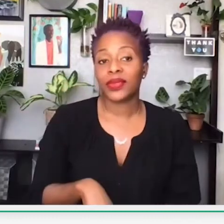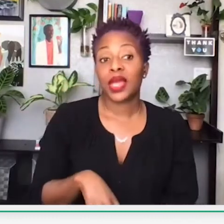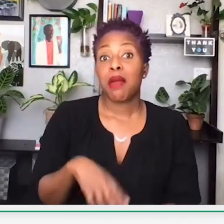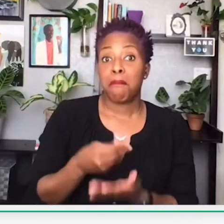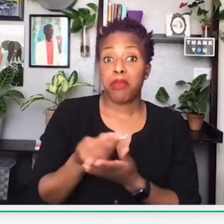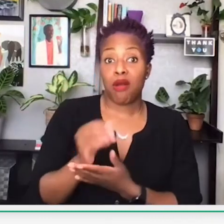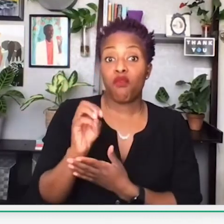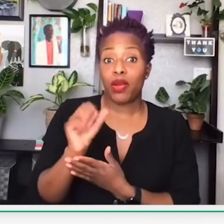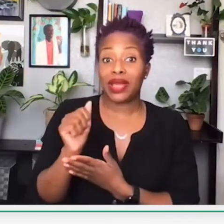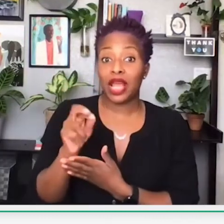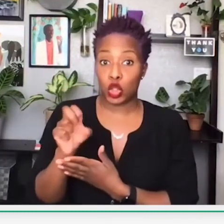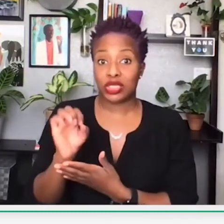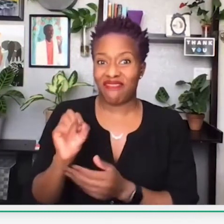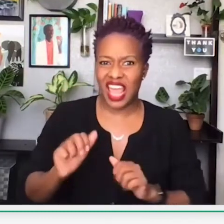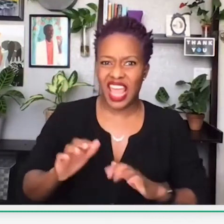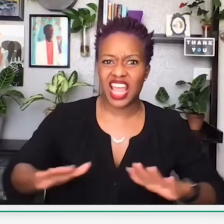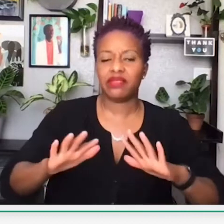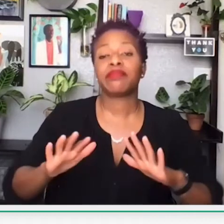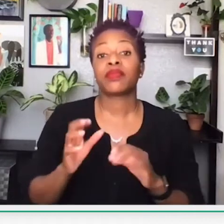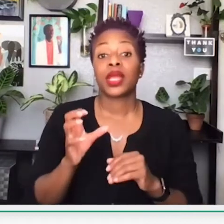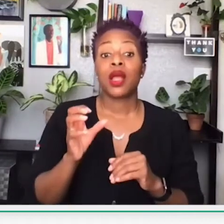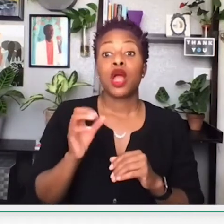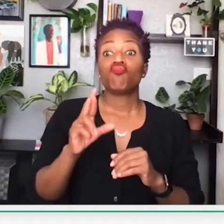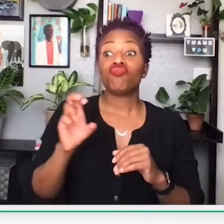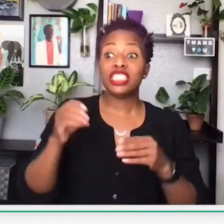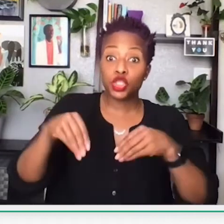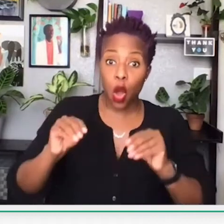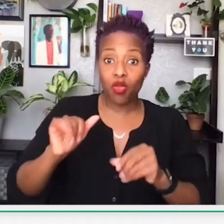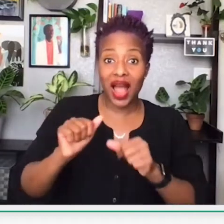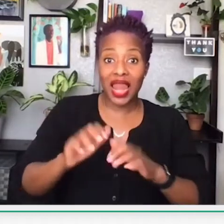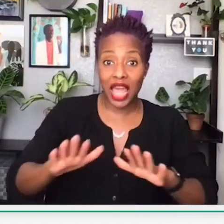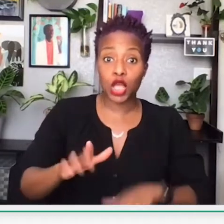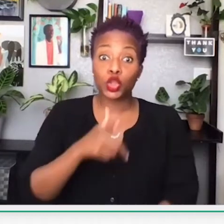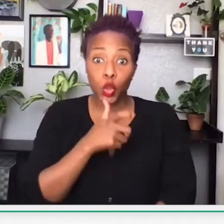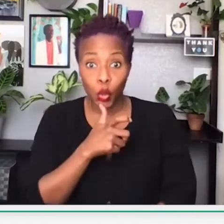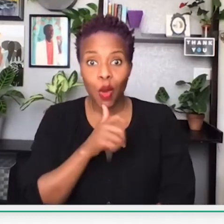Originally, excuse me, O.W. Gurley was who purchased it, and